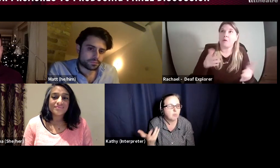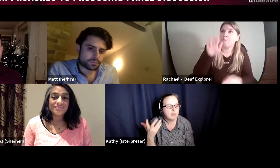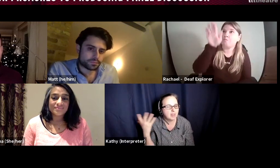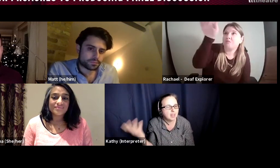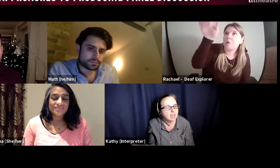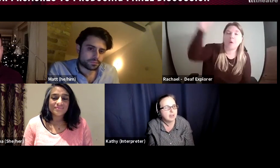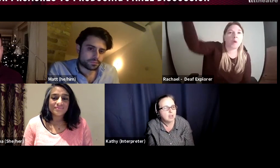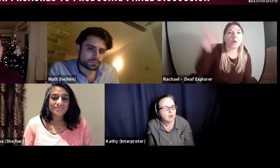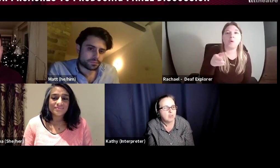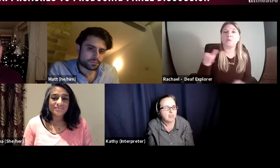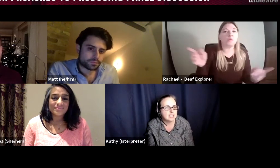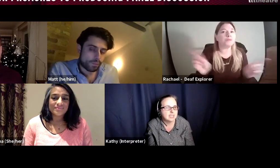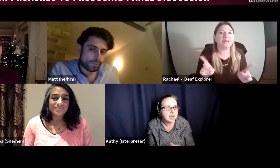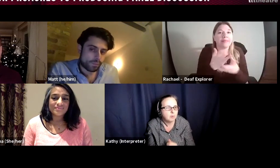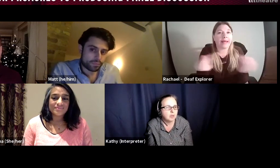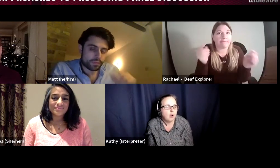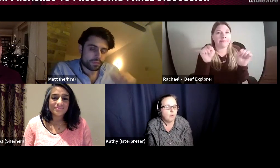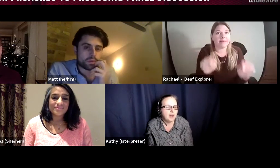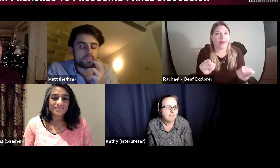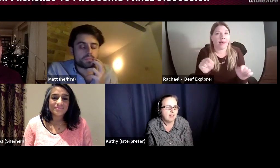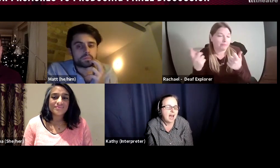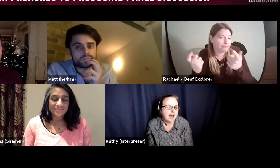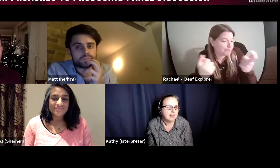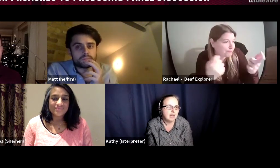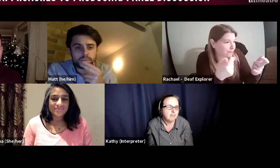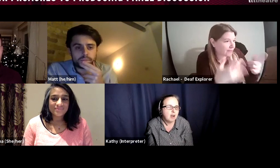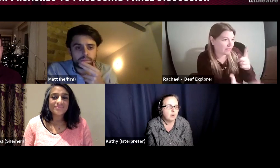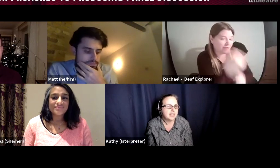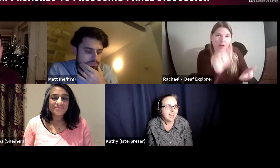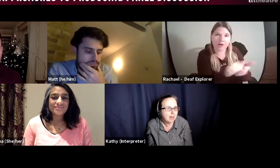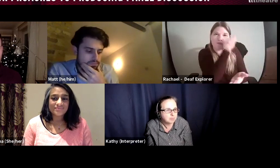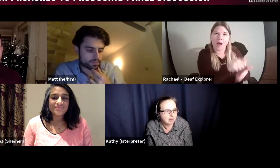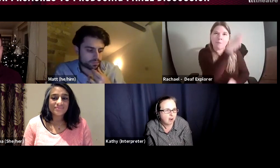they are hearing, whether they are disabled or whatever and find whatever gaps there are,